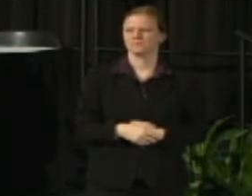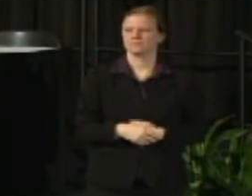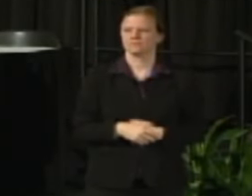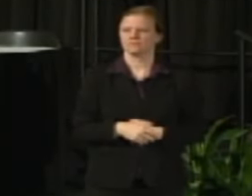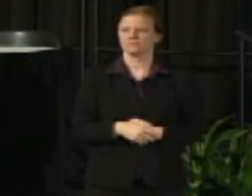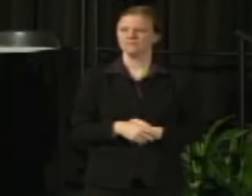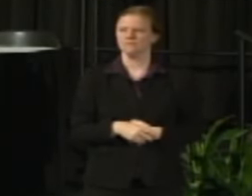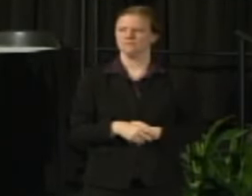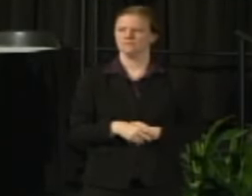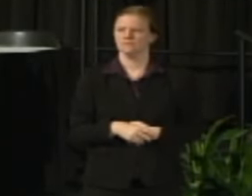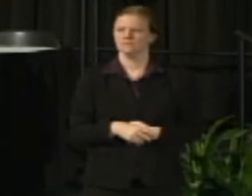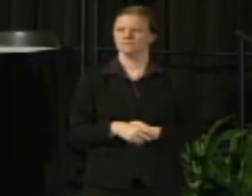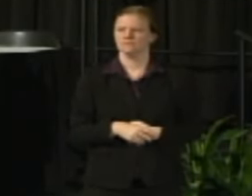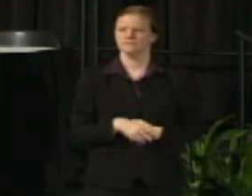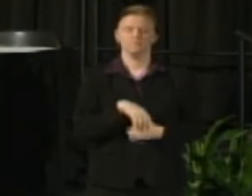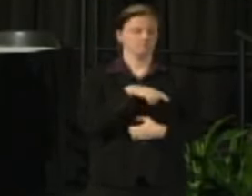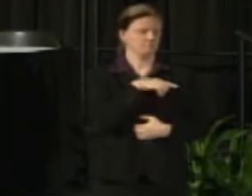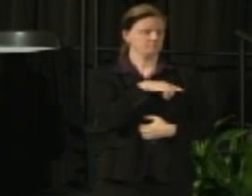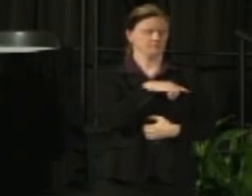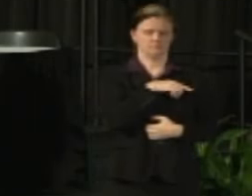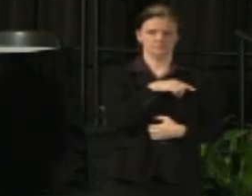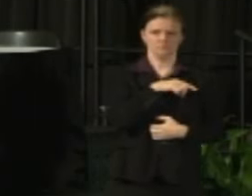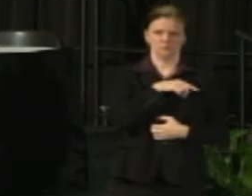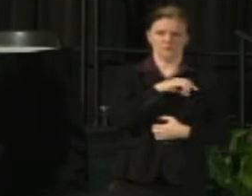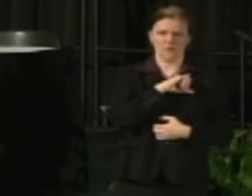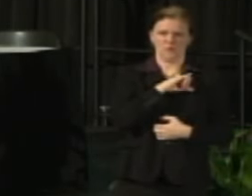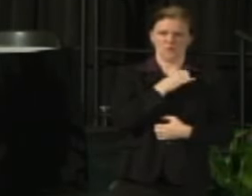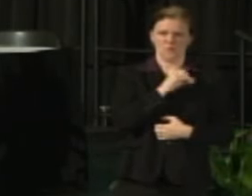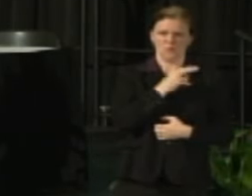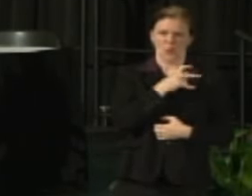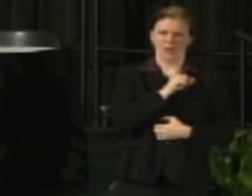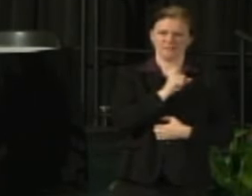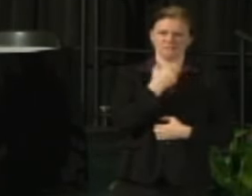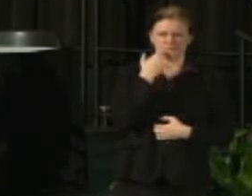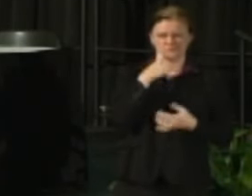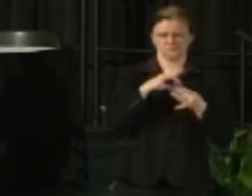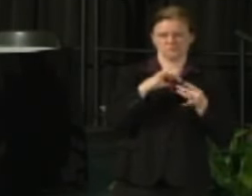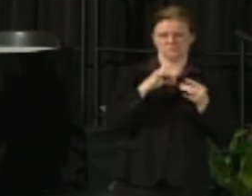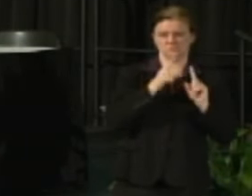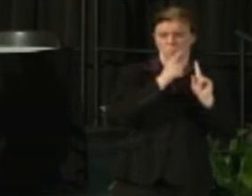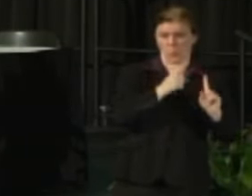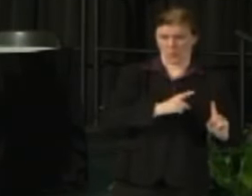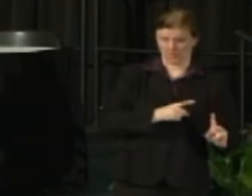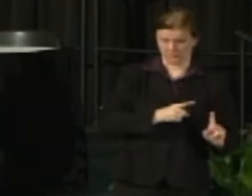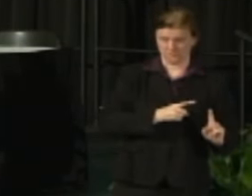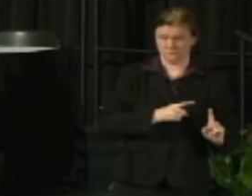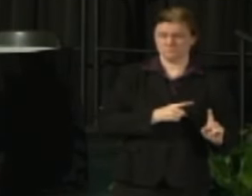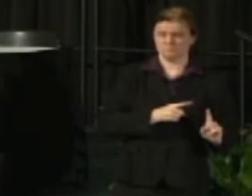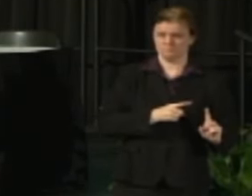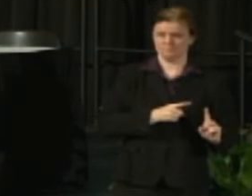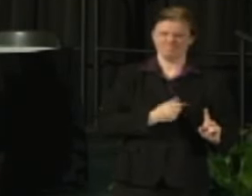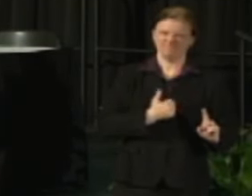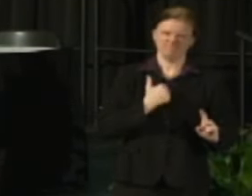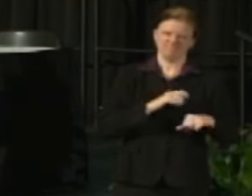Johannes talked about the goals of our strategy communication plan and so I won't spend more time on that.